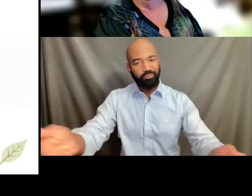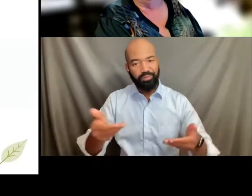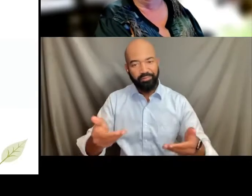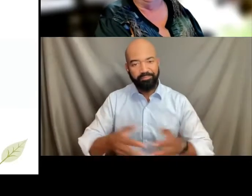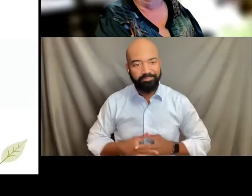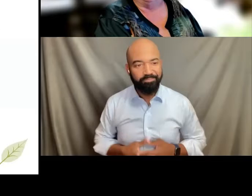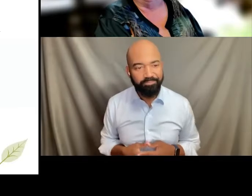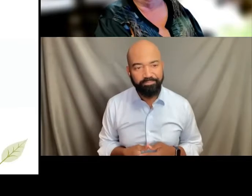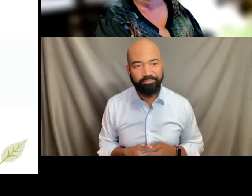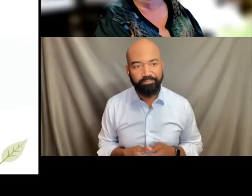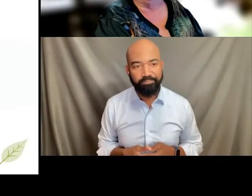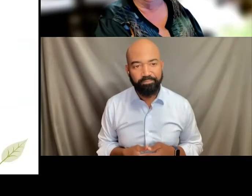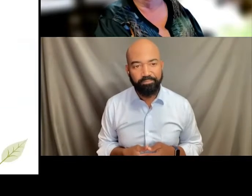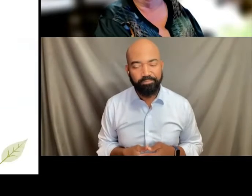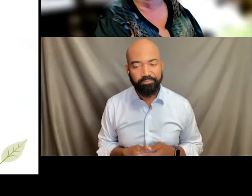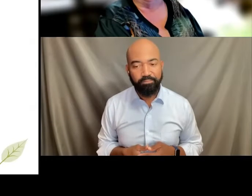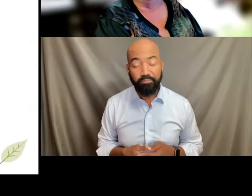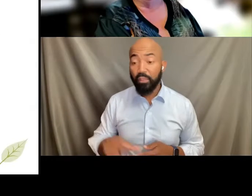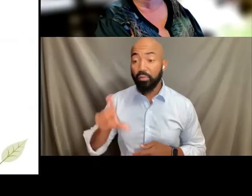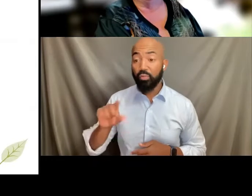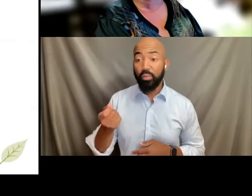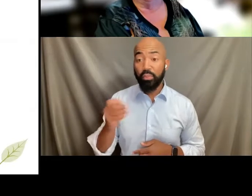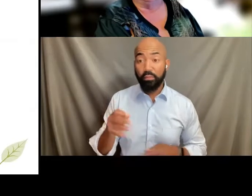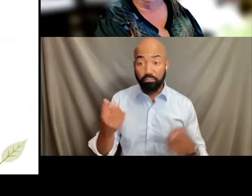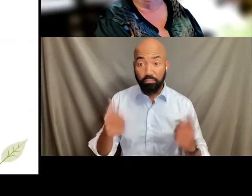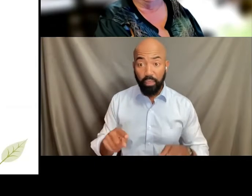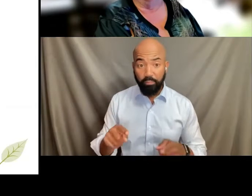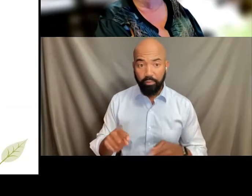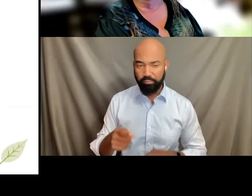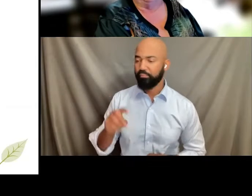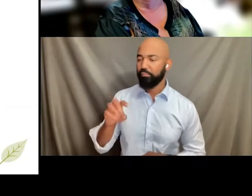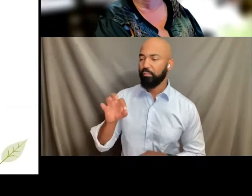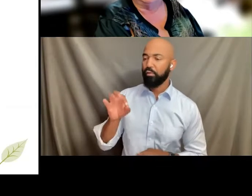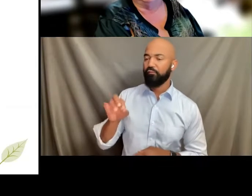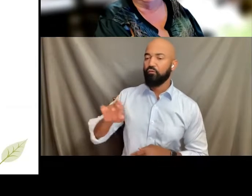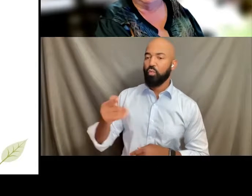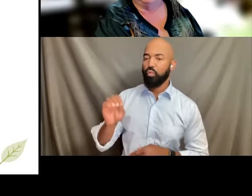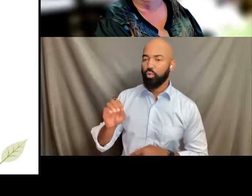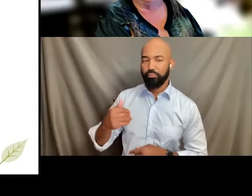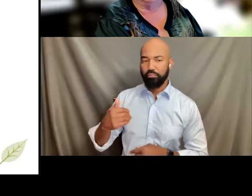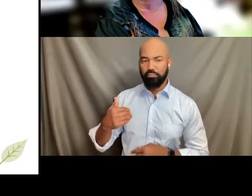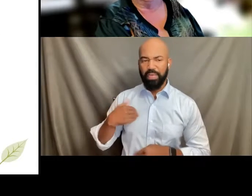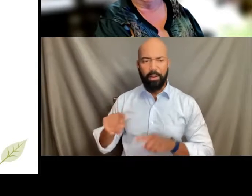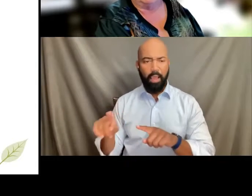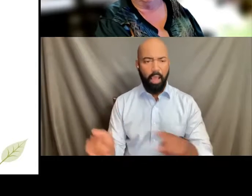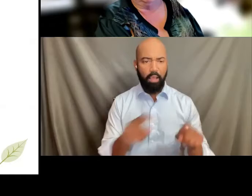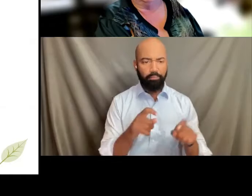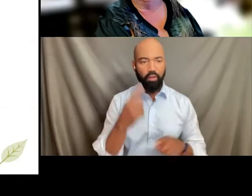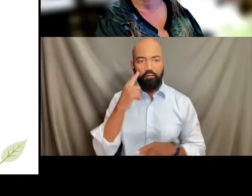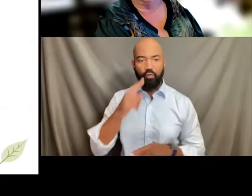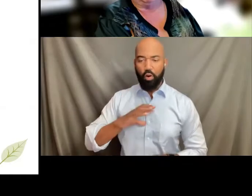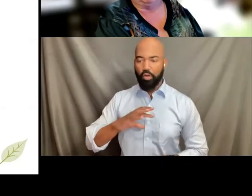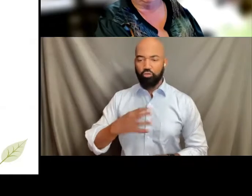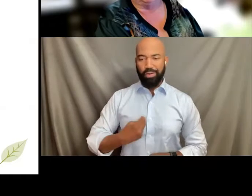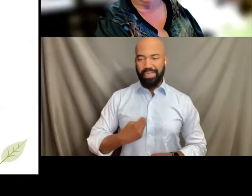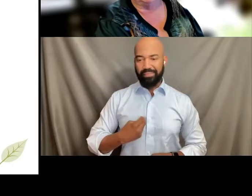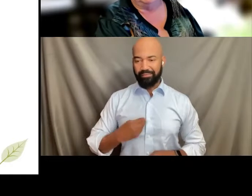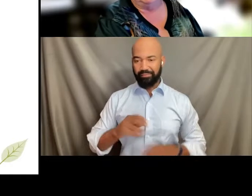In 2019, FORGE conducted a survey of Trans Wisconsinites with over 500 respondents.